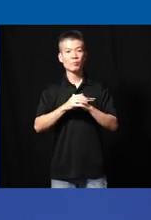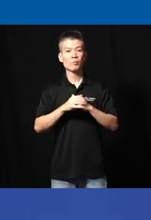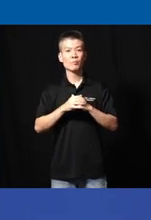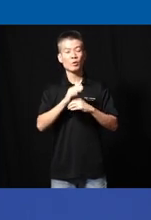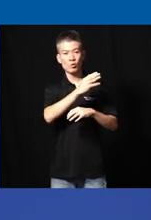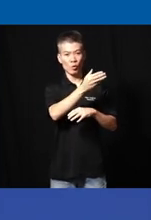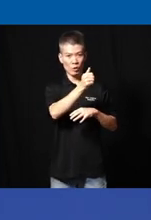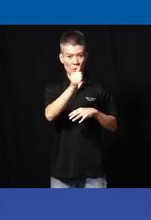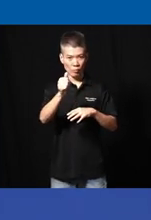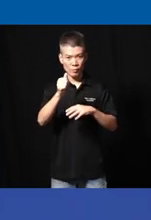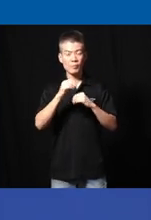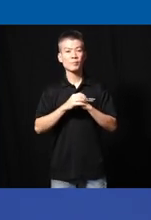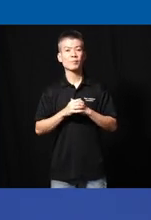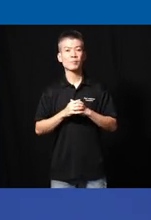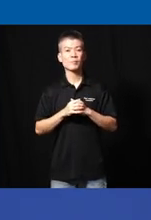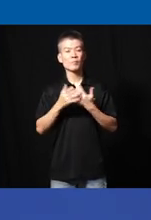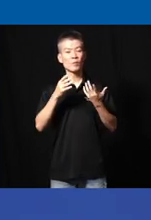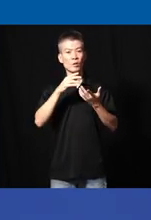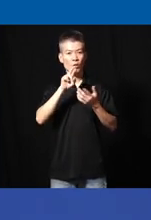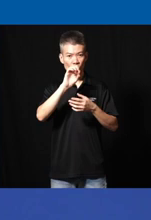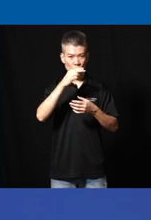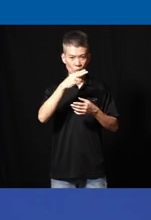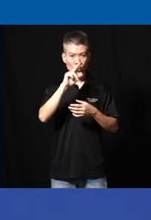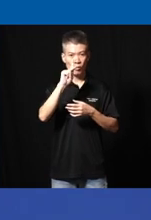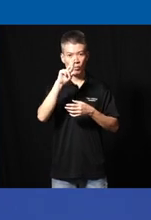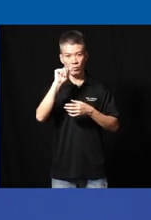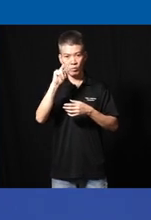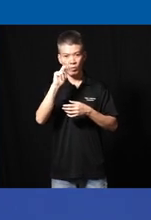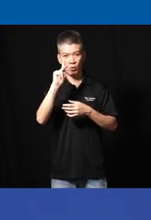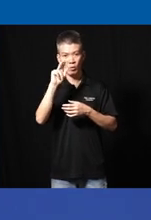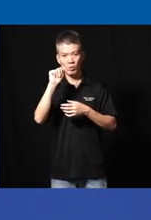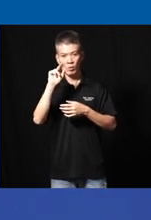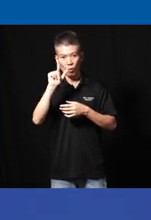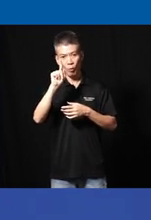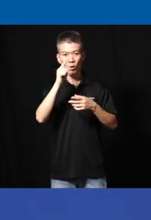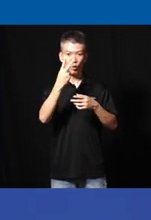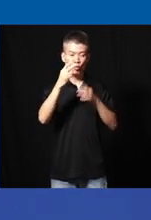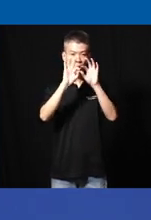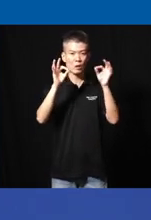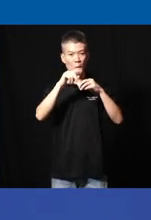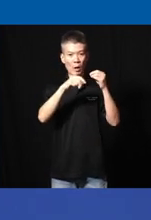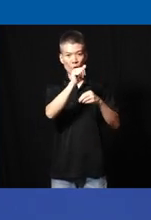uh yourselves um uh Ron kirana and and nakul just one or two sentences about yourself uh